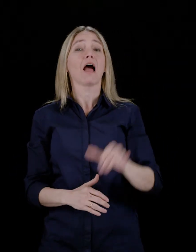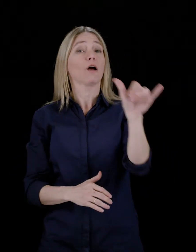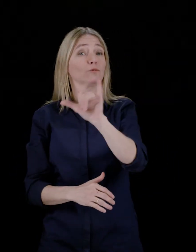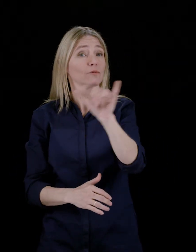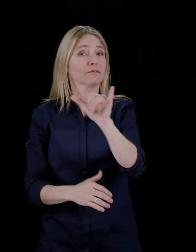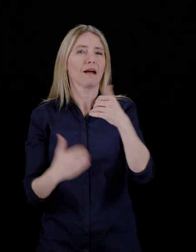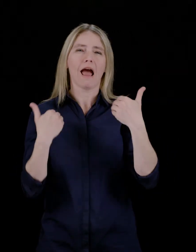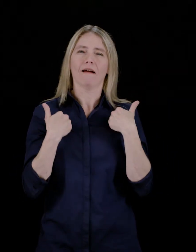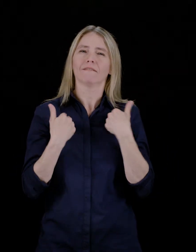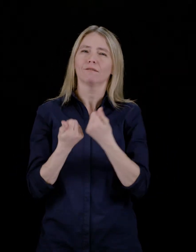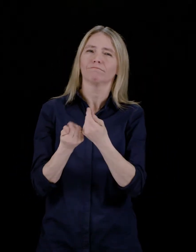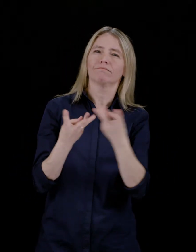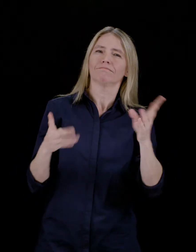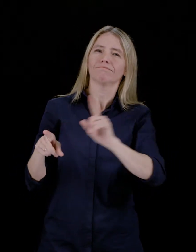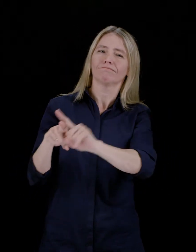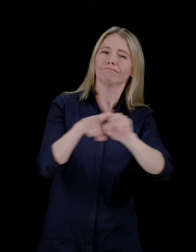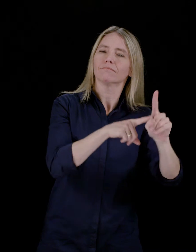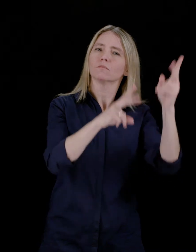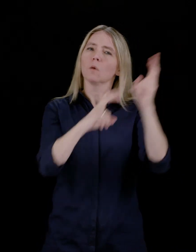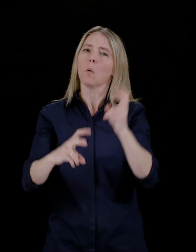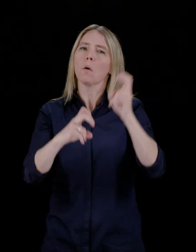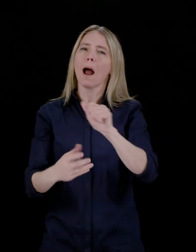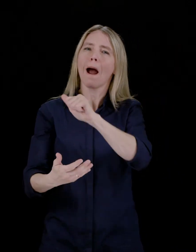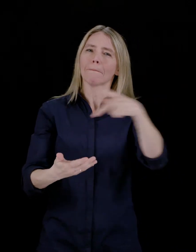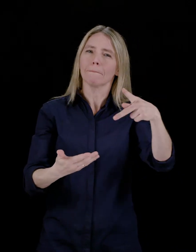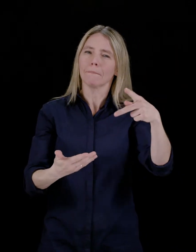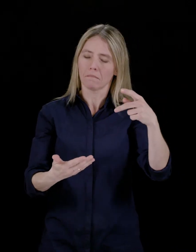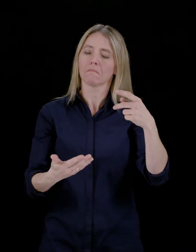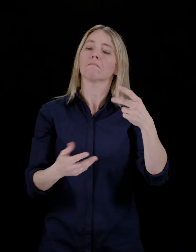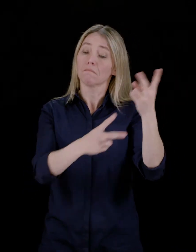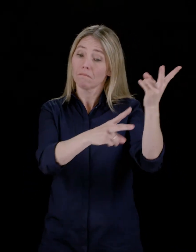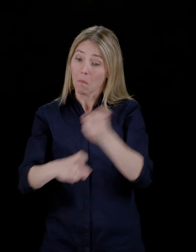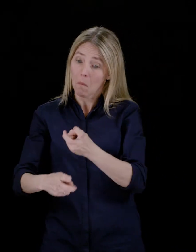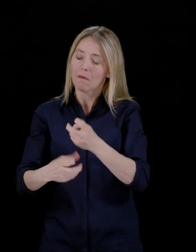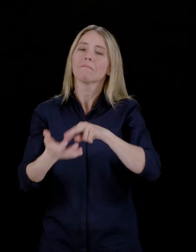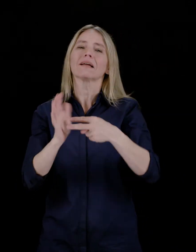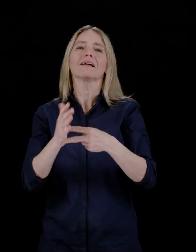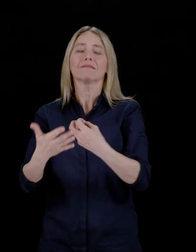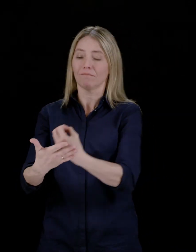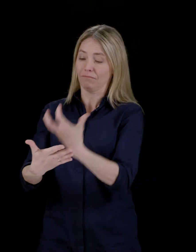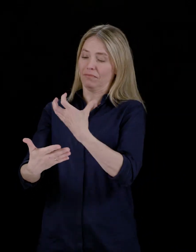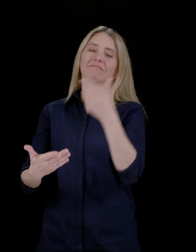Also, there are a number of downloadable apps that display this up-to-date information.